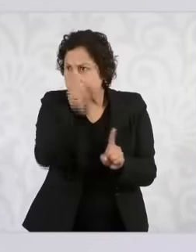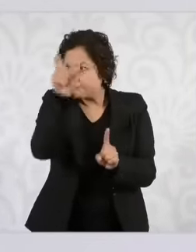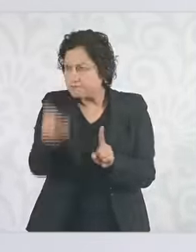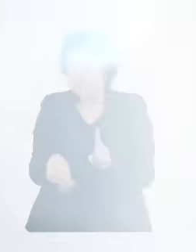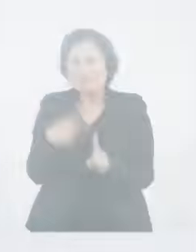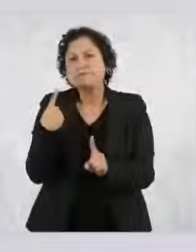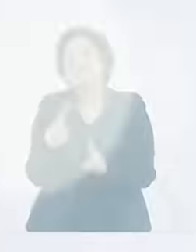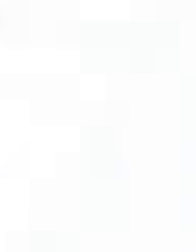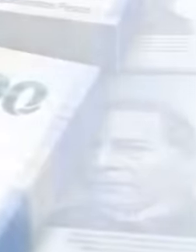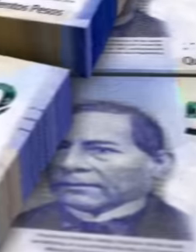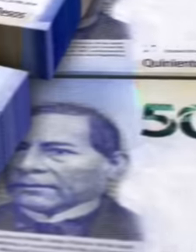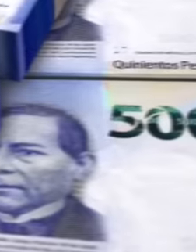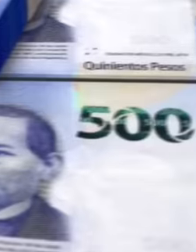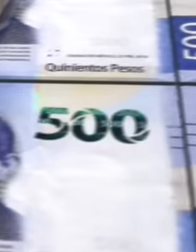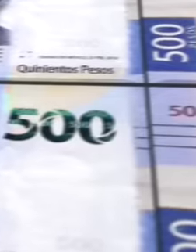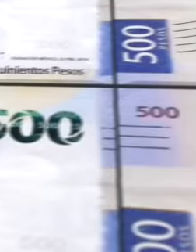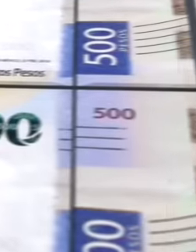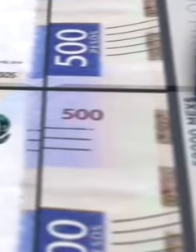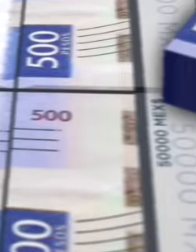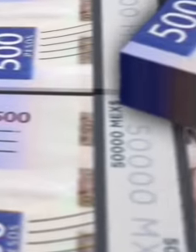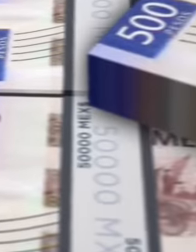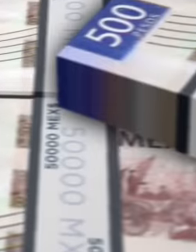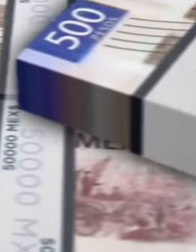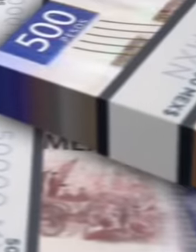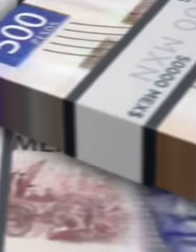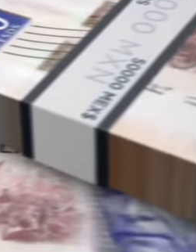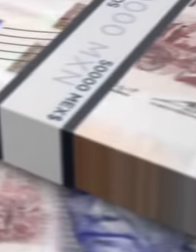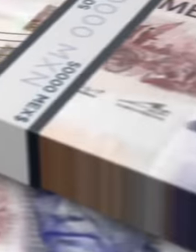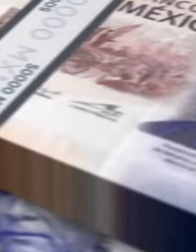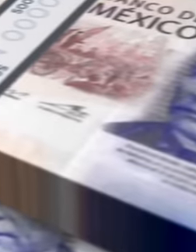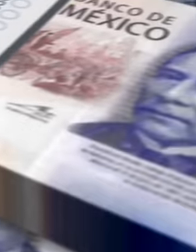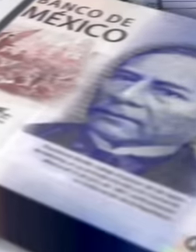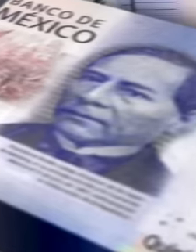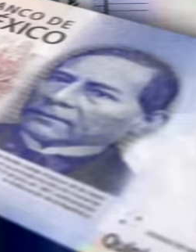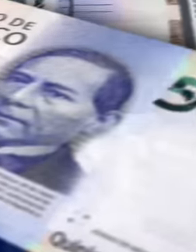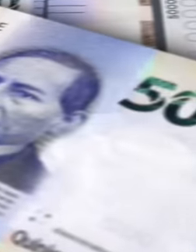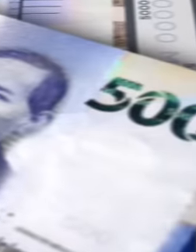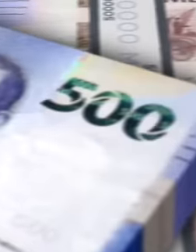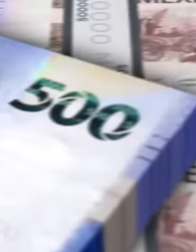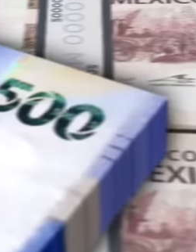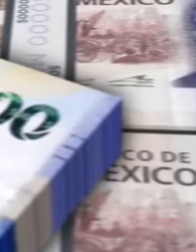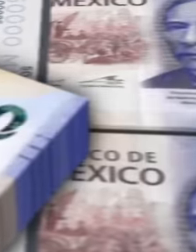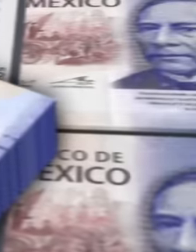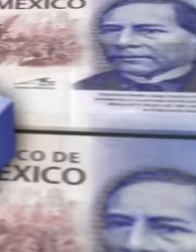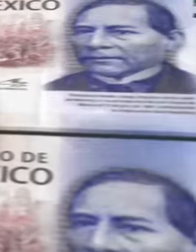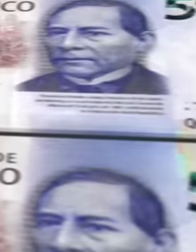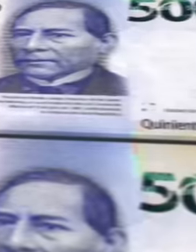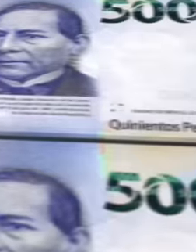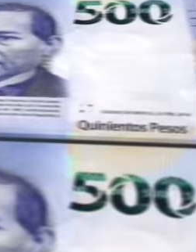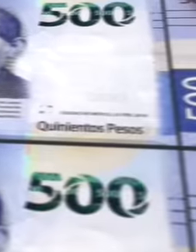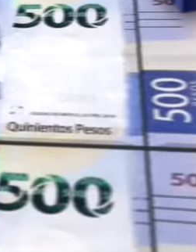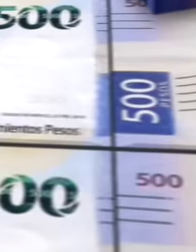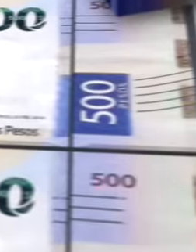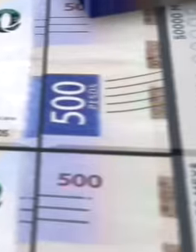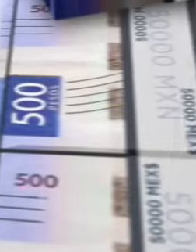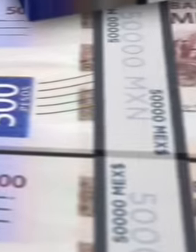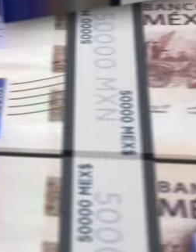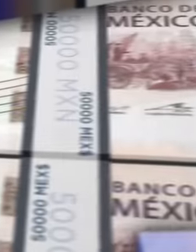These public servants who earn their salary from 300,000 to 700,000 pesos per month ask for